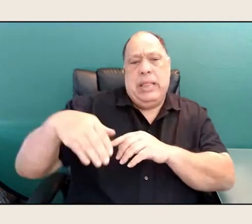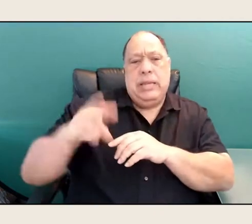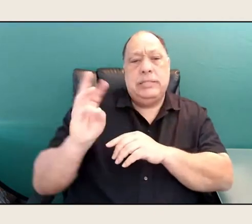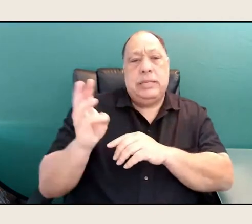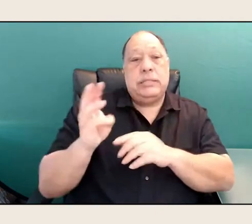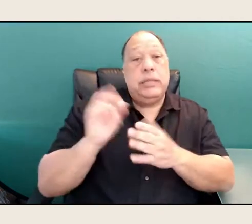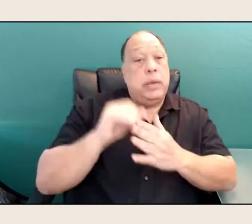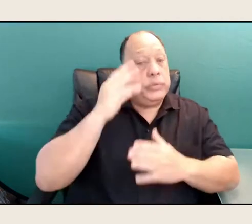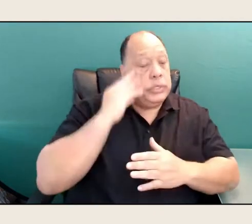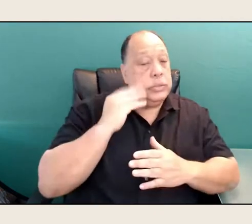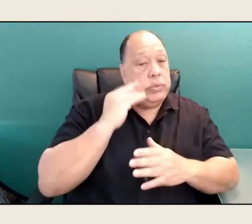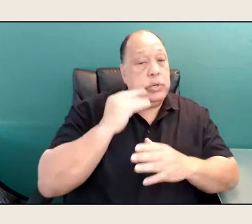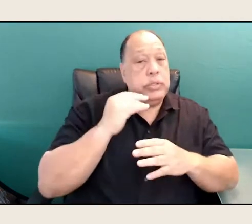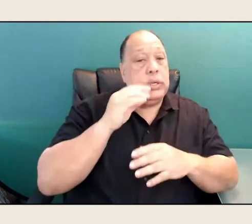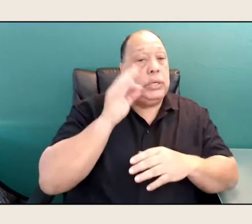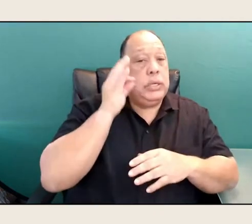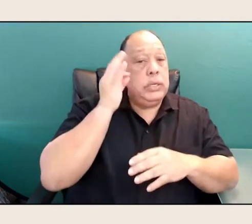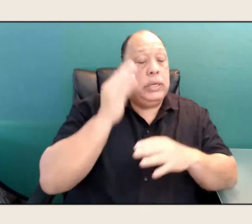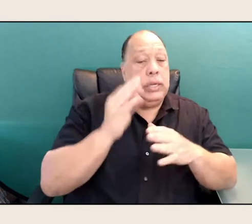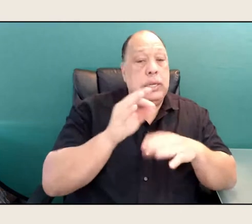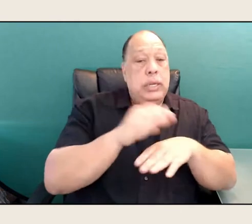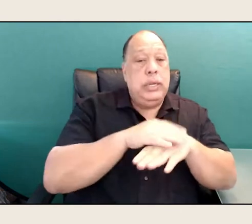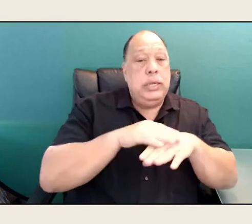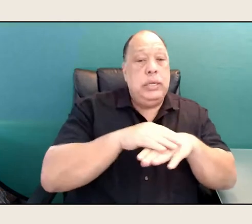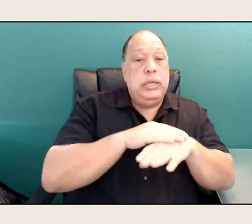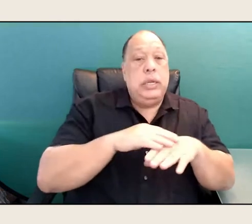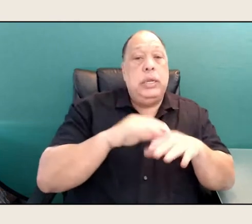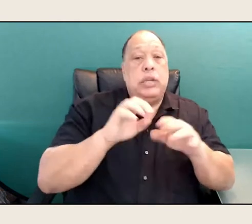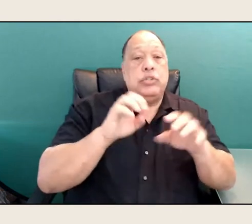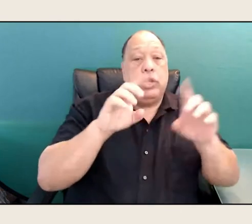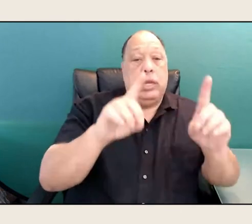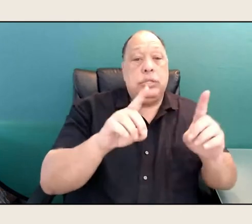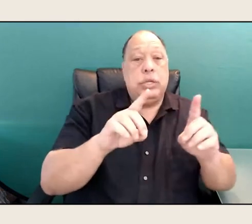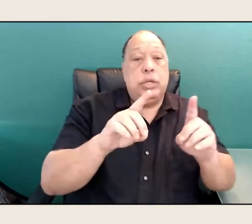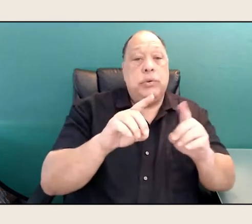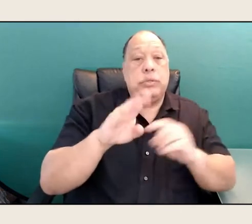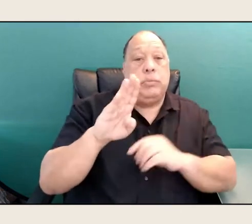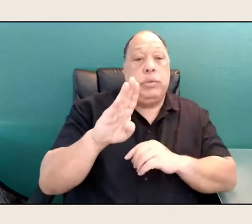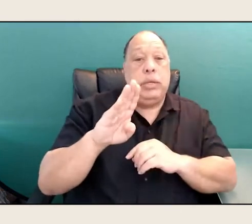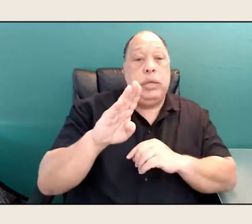It was a Bureau of Indian Affairs school, but they added an arts curriculum,